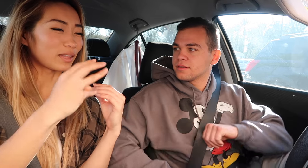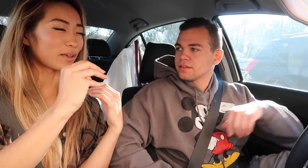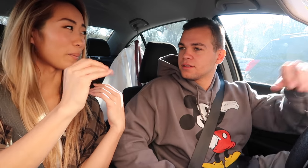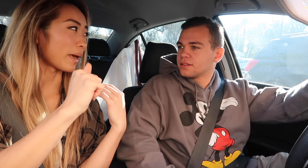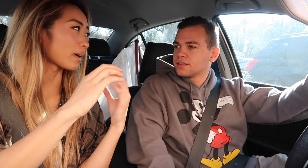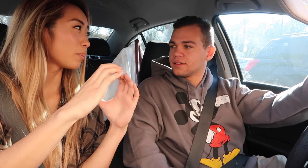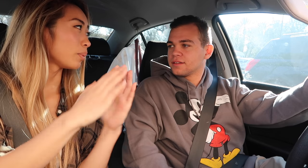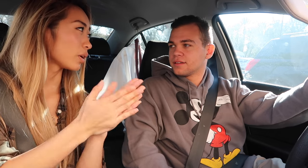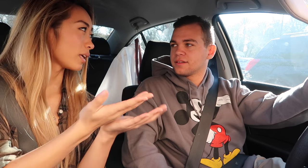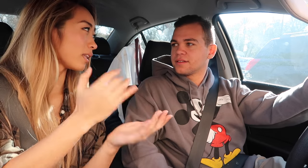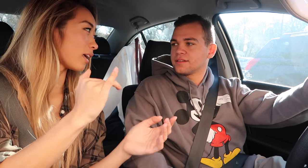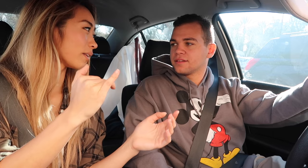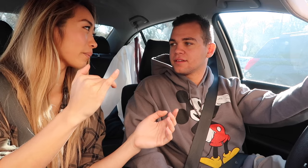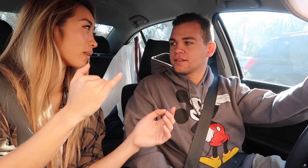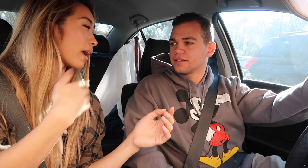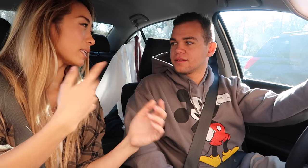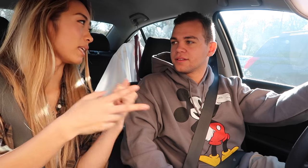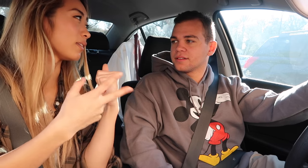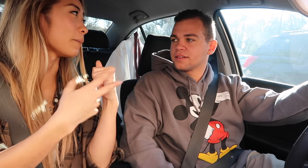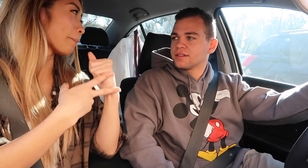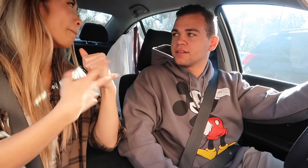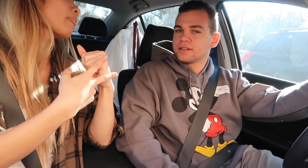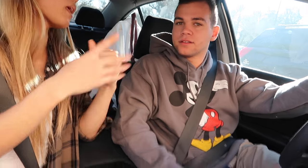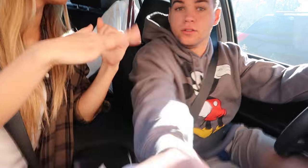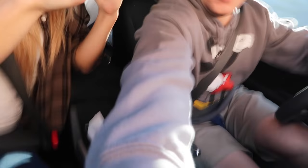about the MacBook and that I saved up around